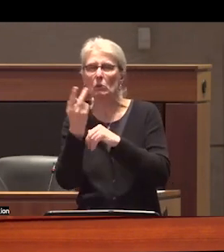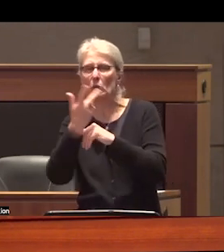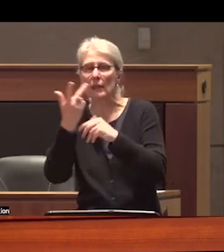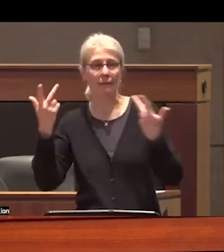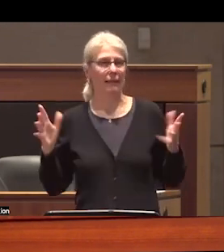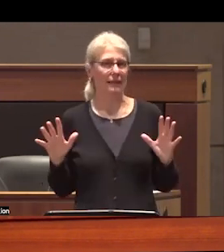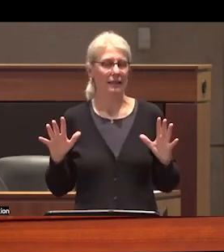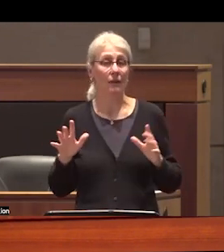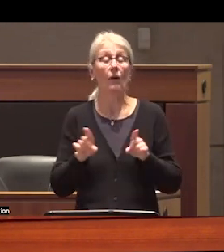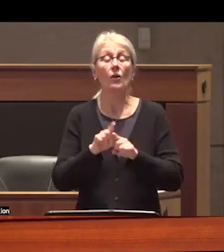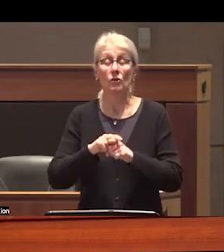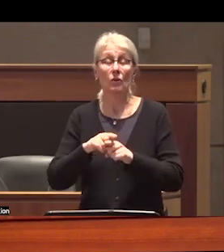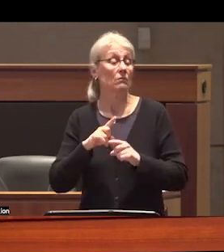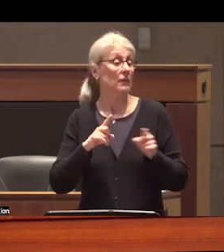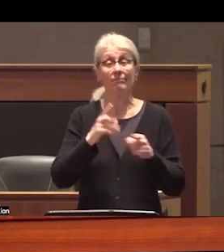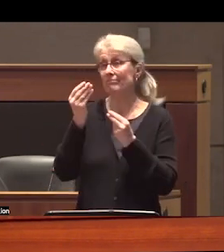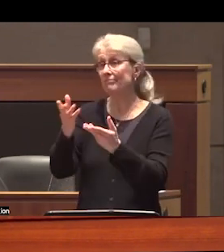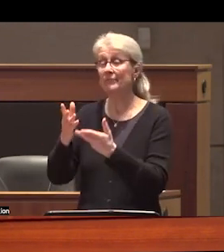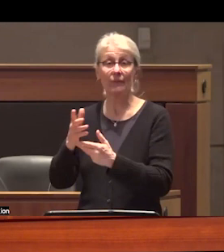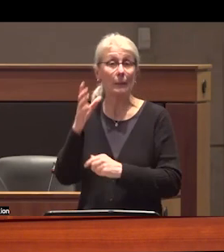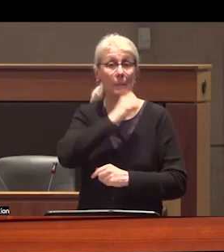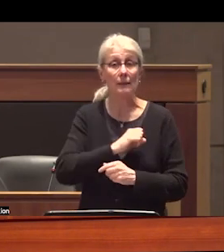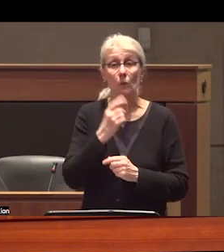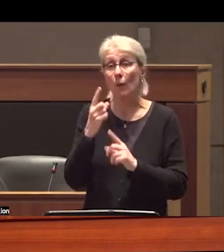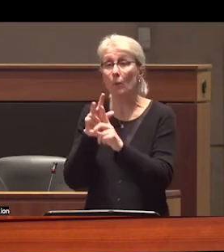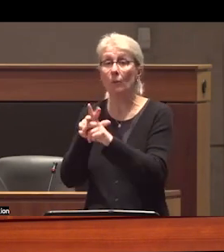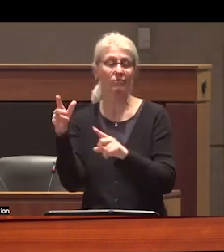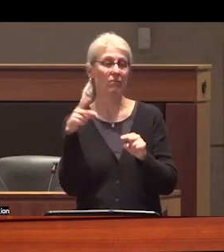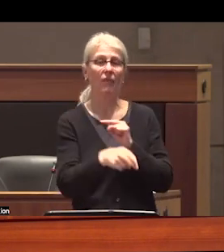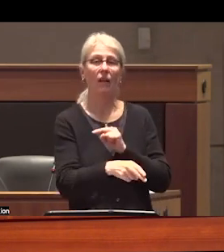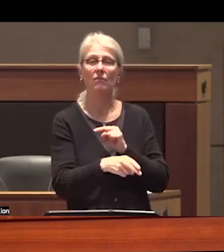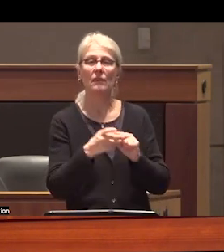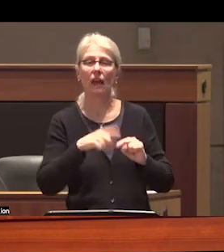being abruptly cut off from their prescriptions if they miss a single appointment ultimately